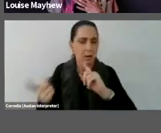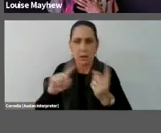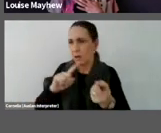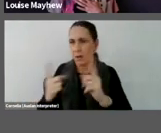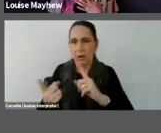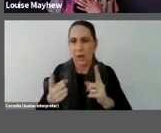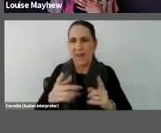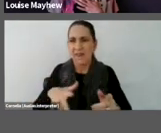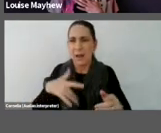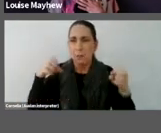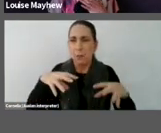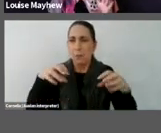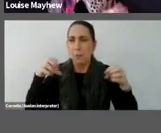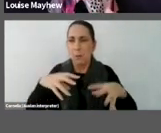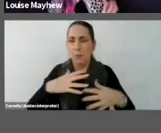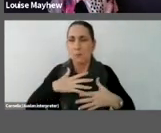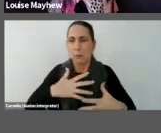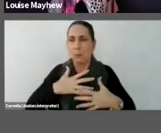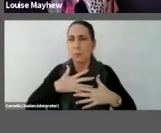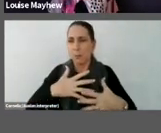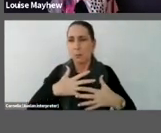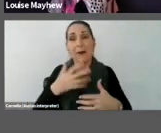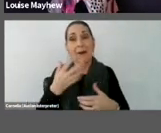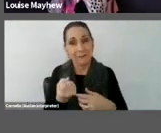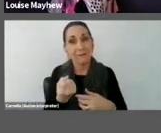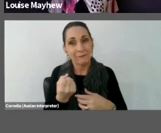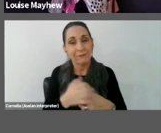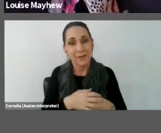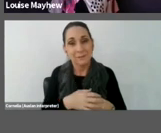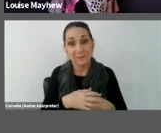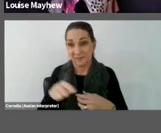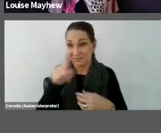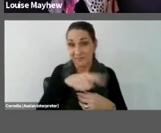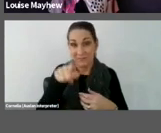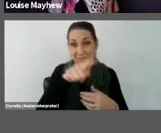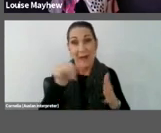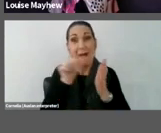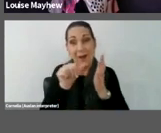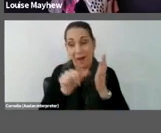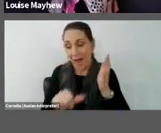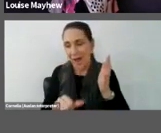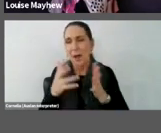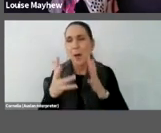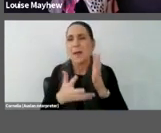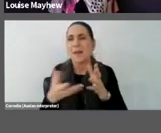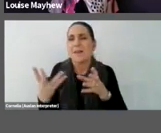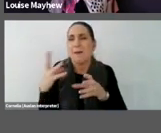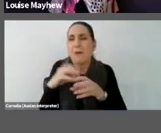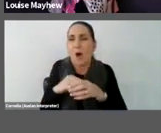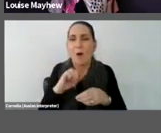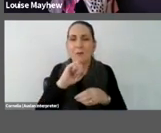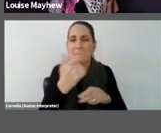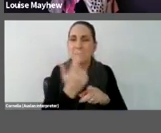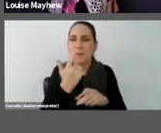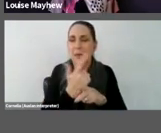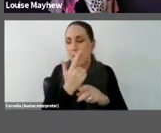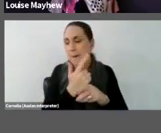Both of these artworks extend the language and the ideas of Minimalism.